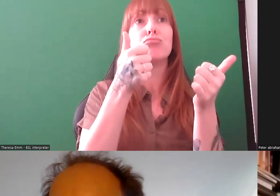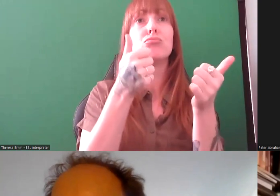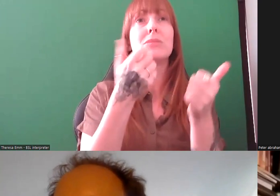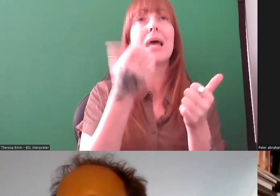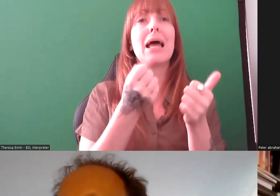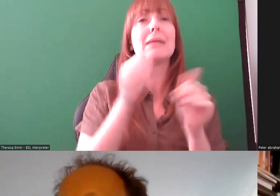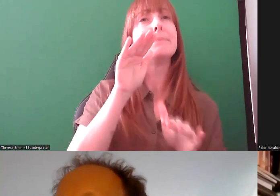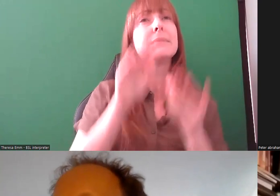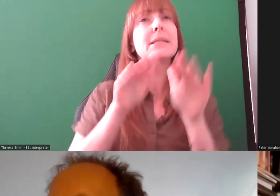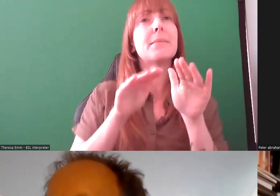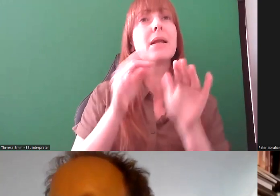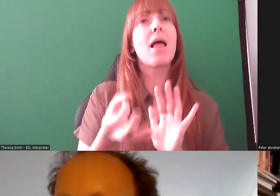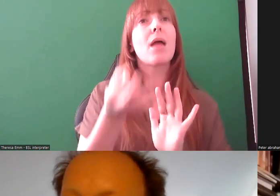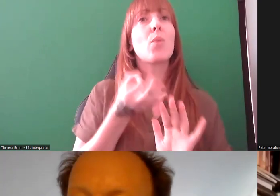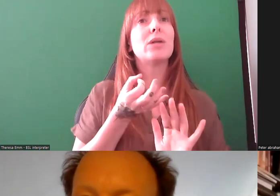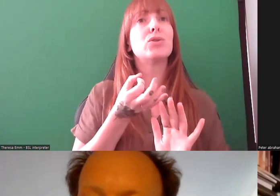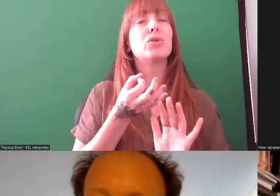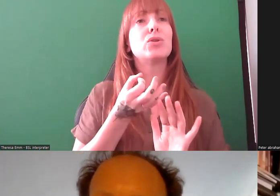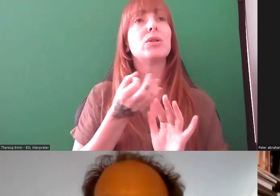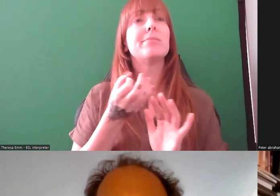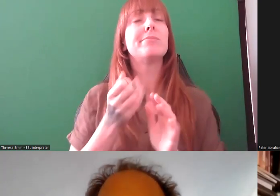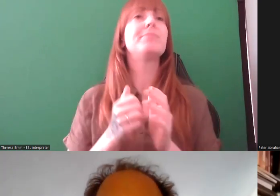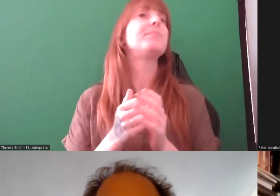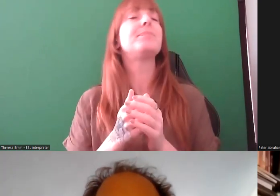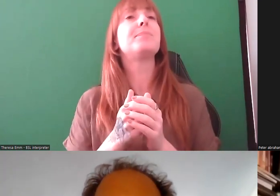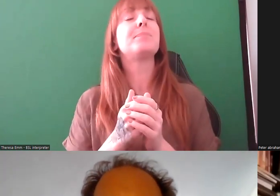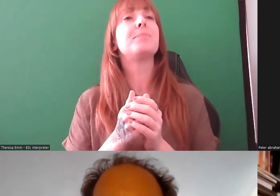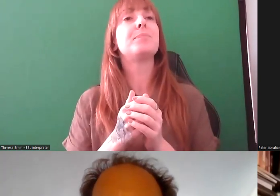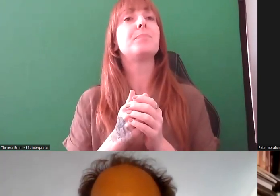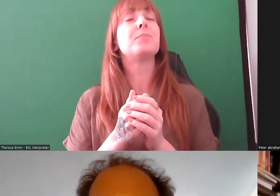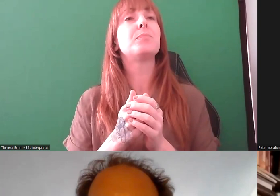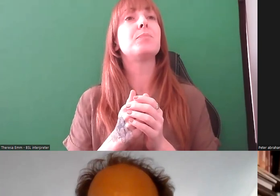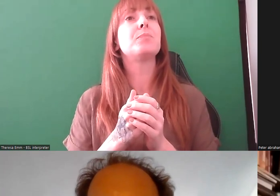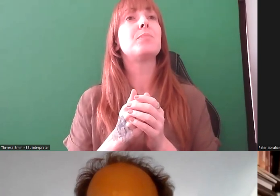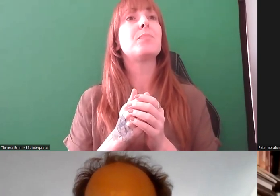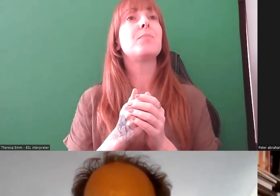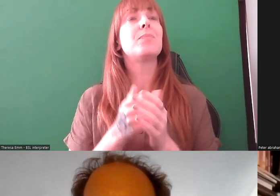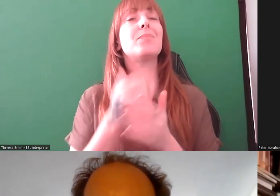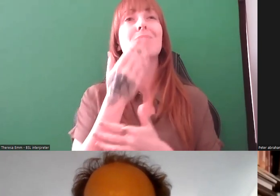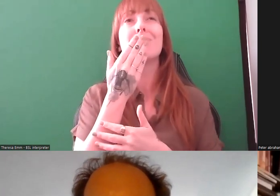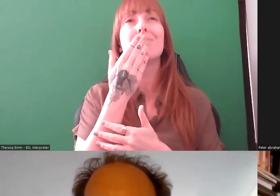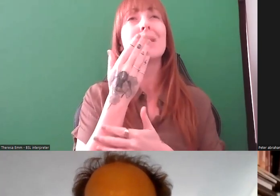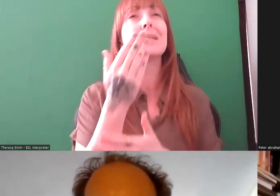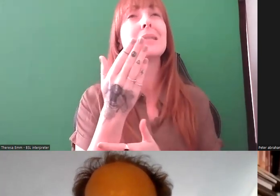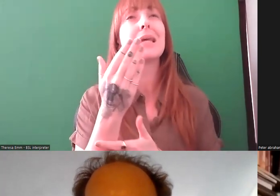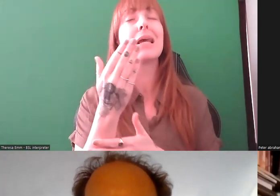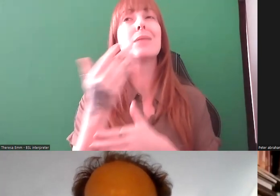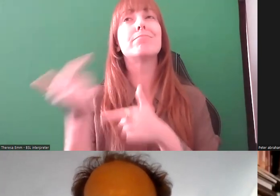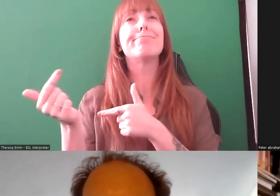slightly building on that. Obviously, it sounds like such a challenge to kind all the wording